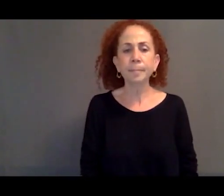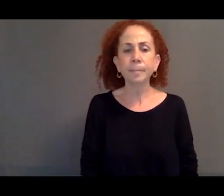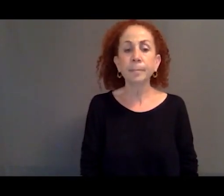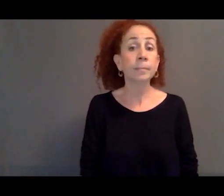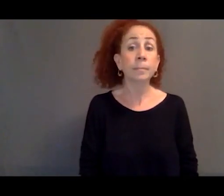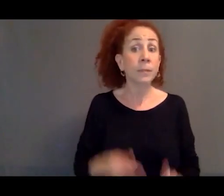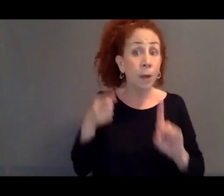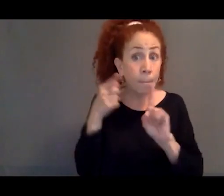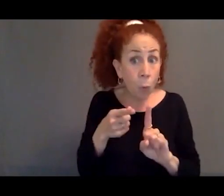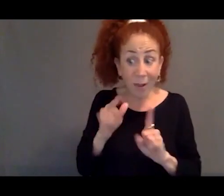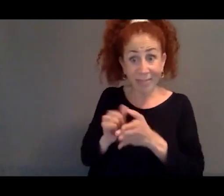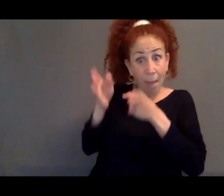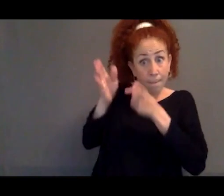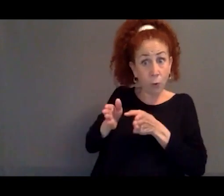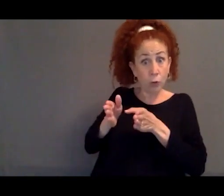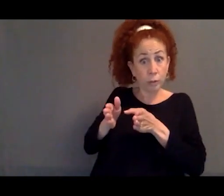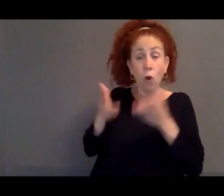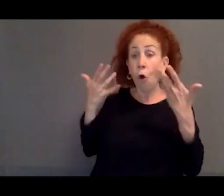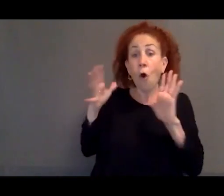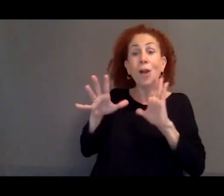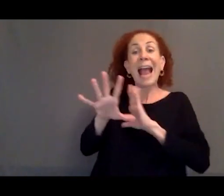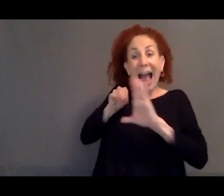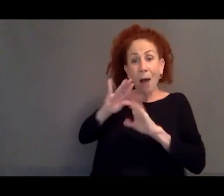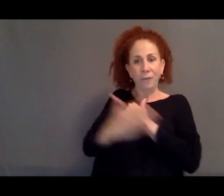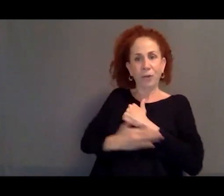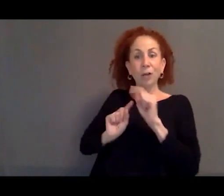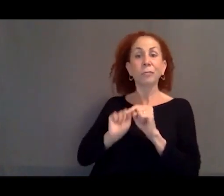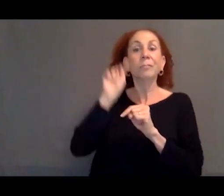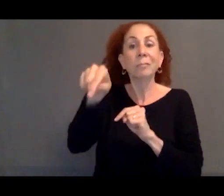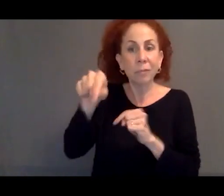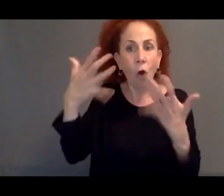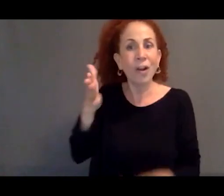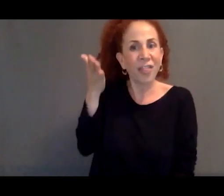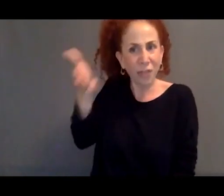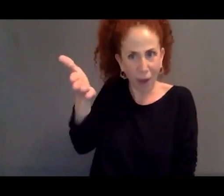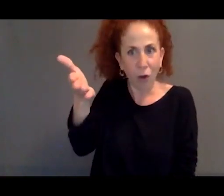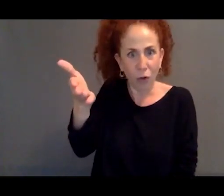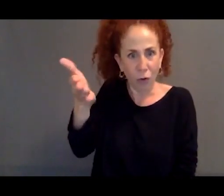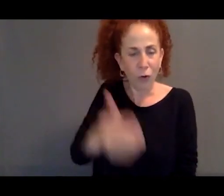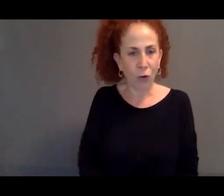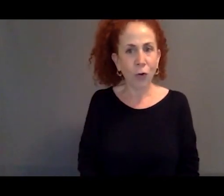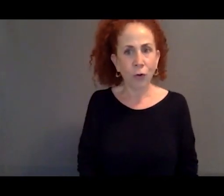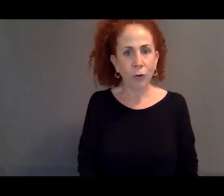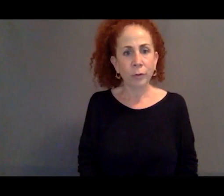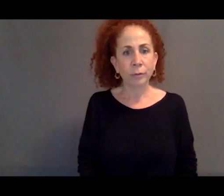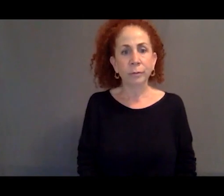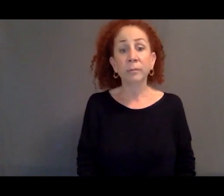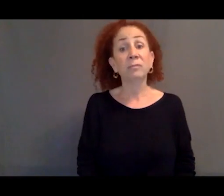located outside of their original country of origin. And there are quite large numbers